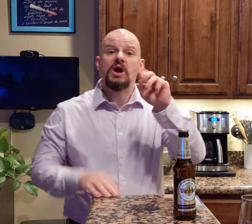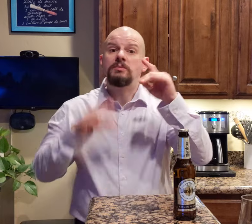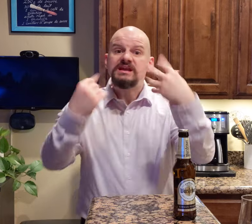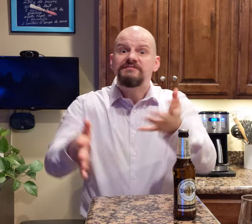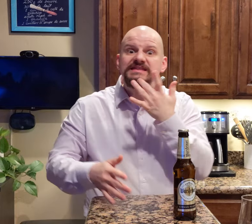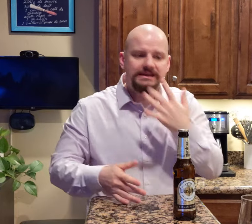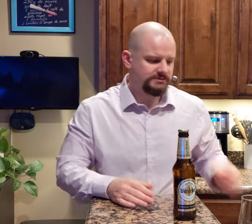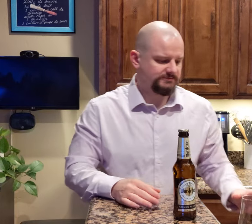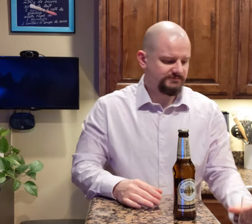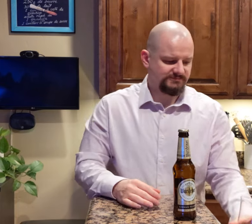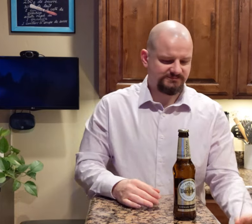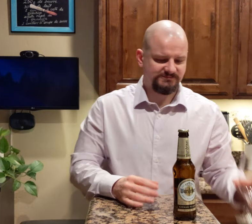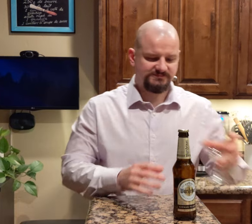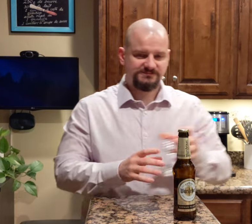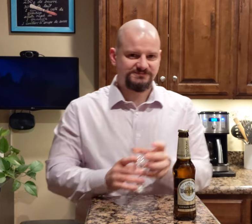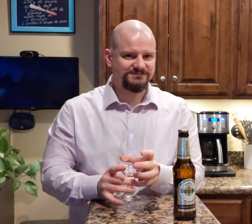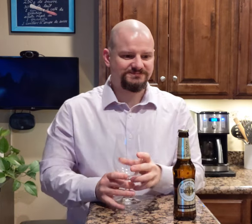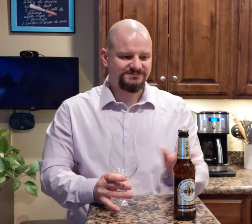Okay, let's give a taste!